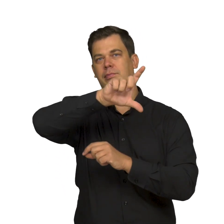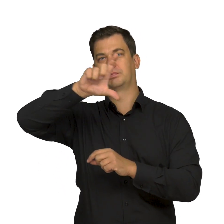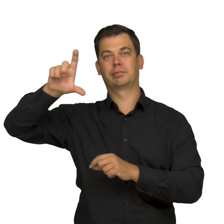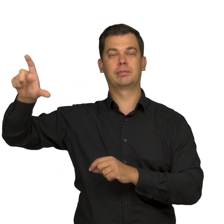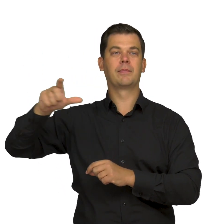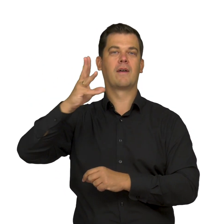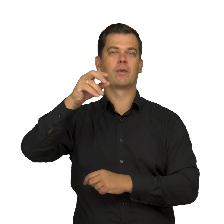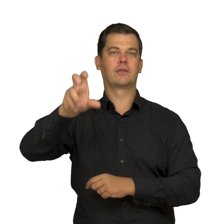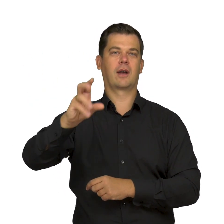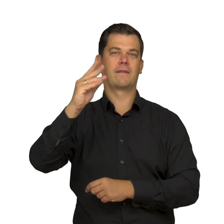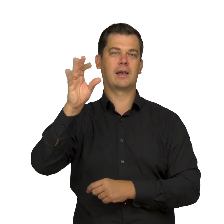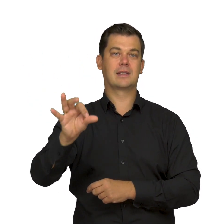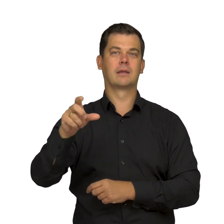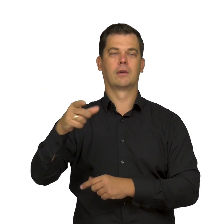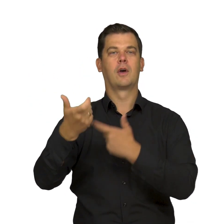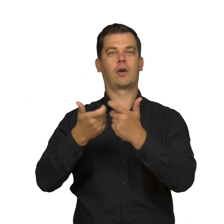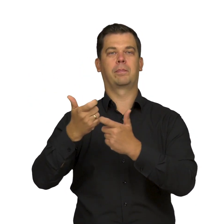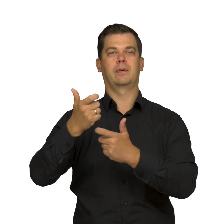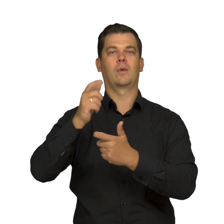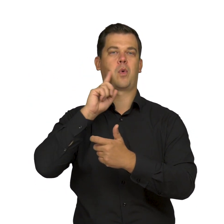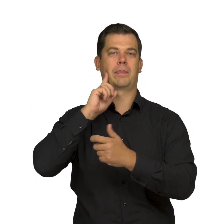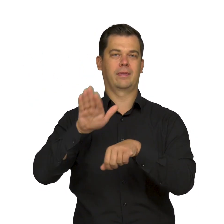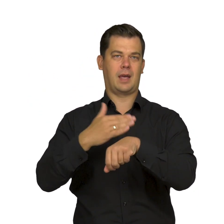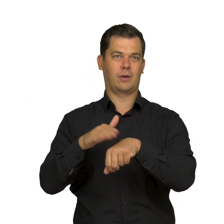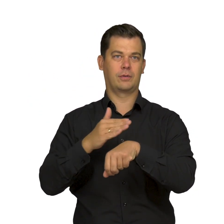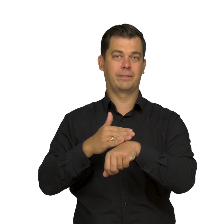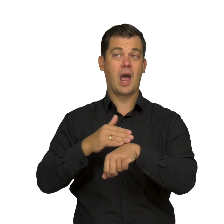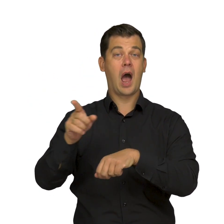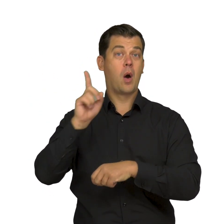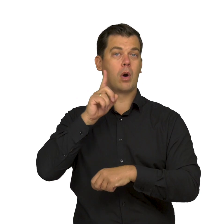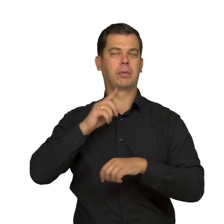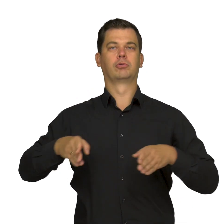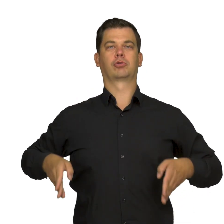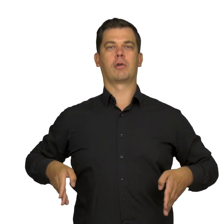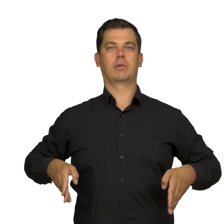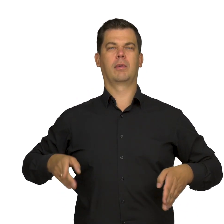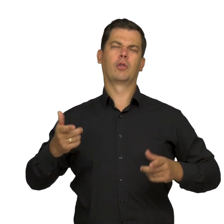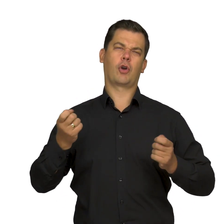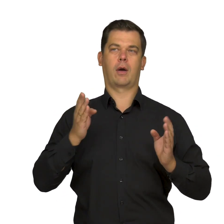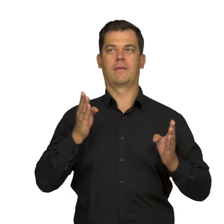the artist painted the nude figure of a boy. The child is standing upright, slightly turned to the left.